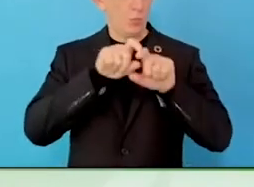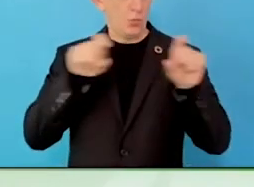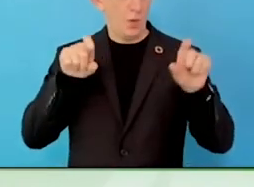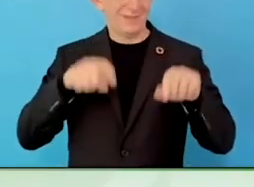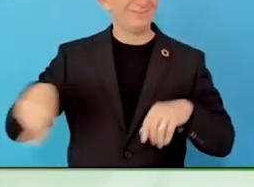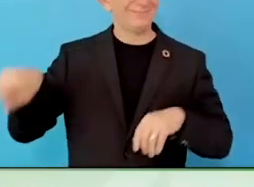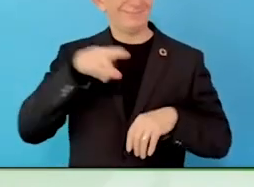money.